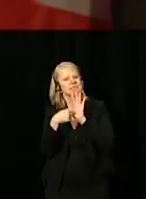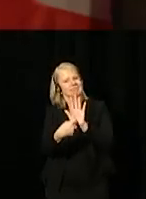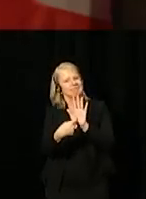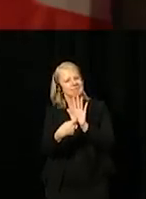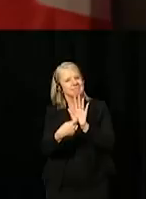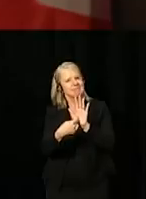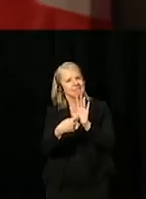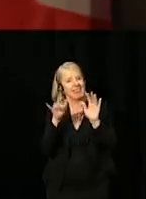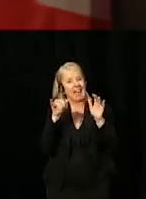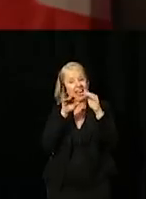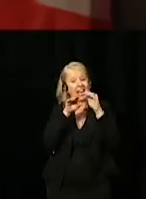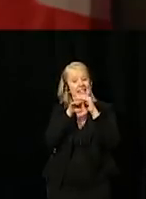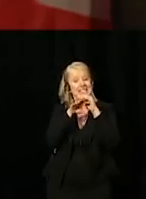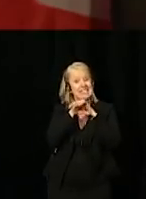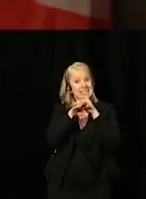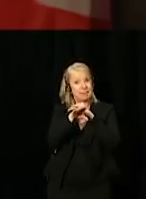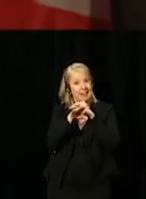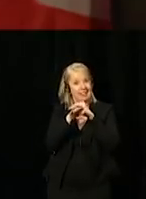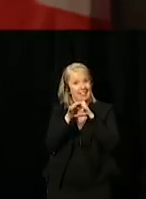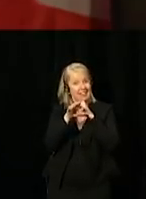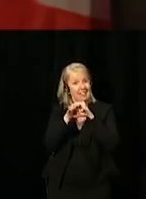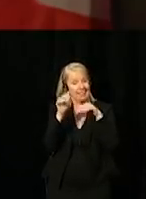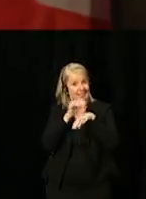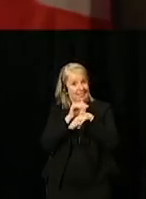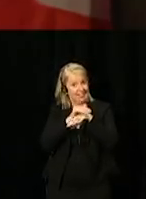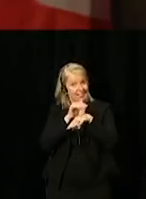Accessability.